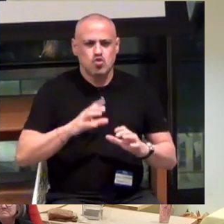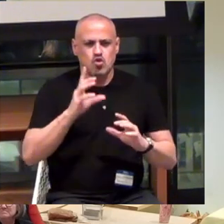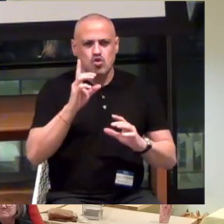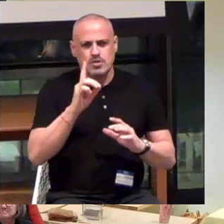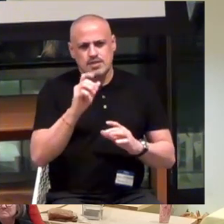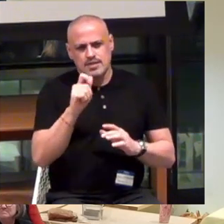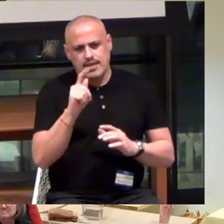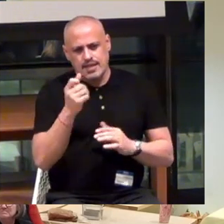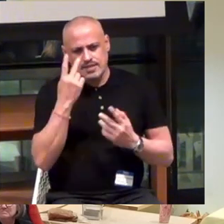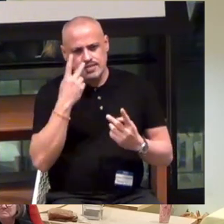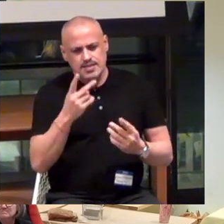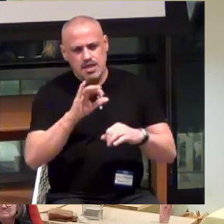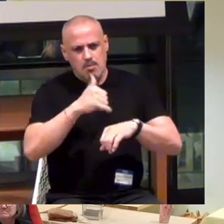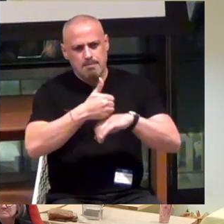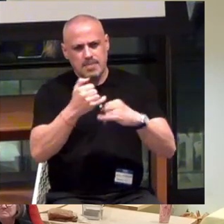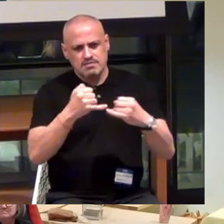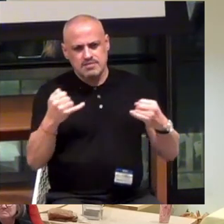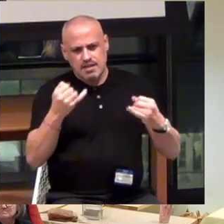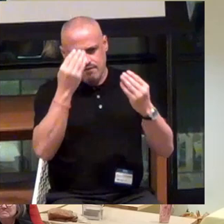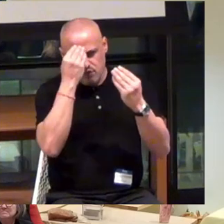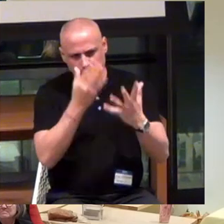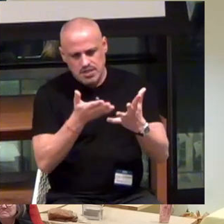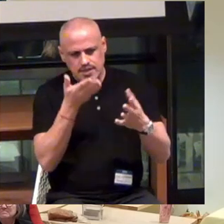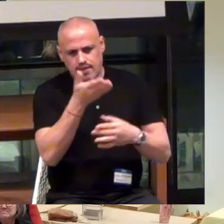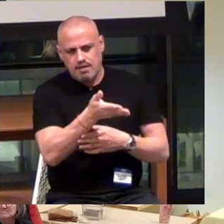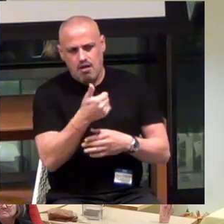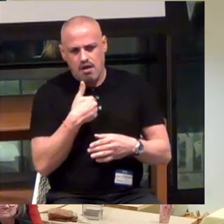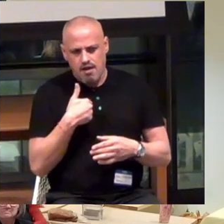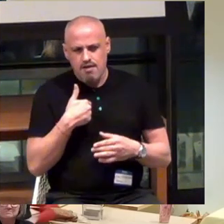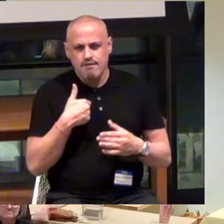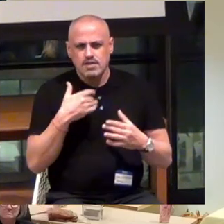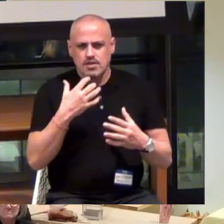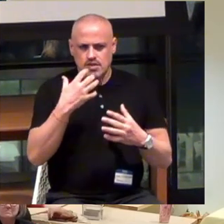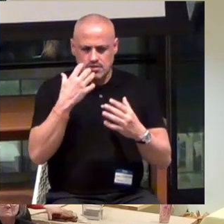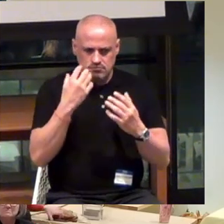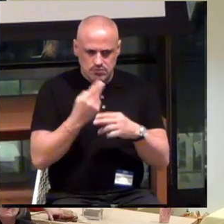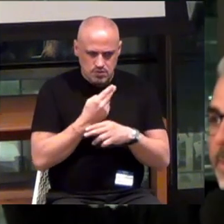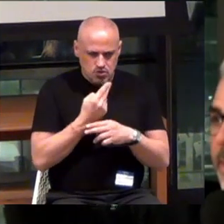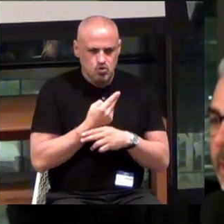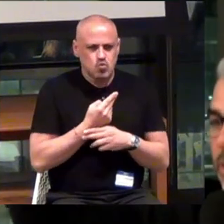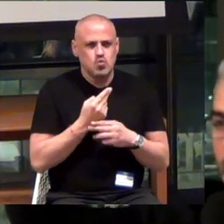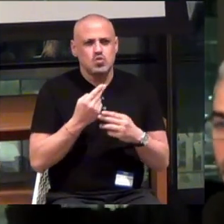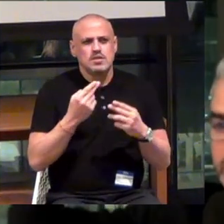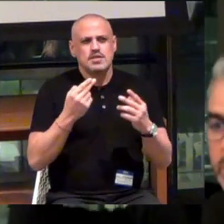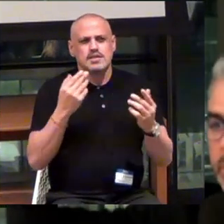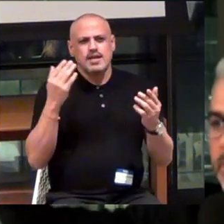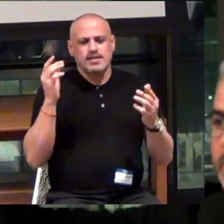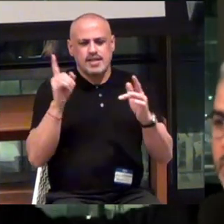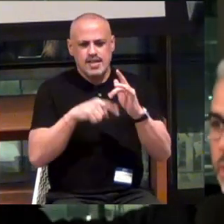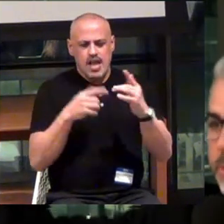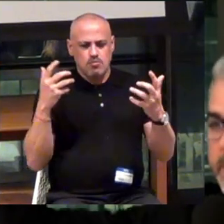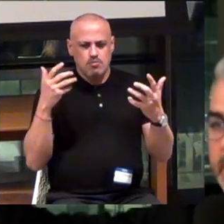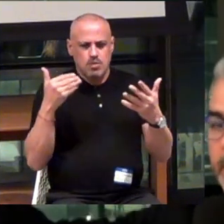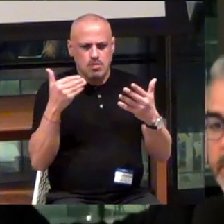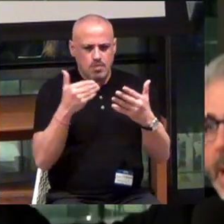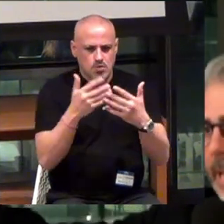There will be a baseline of information that is consumed, and there will be gaps that get closed. So that's not just speed.